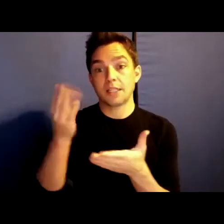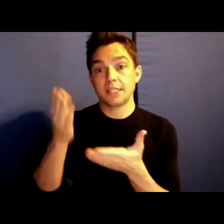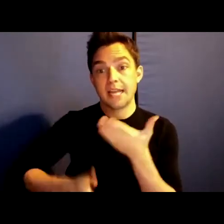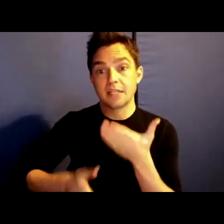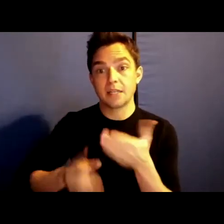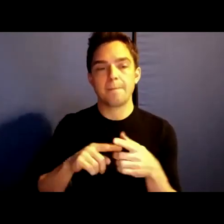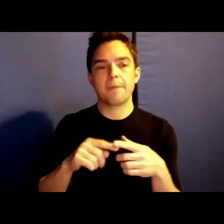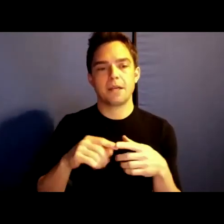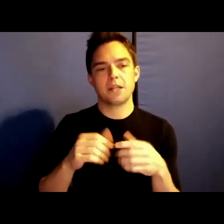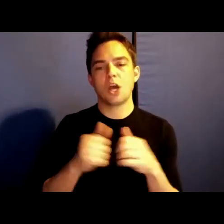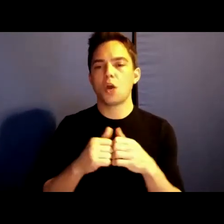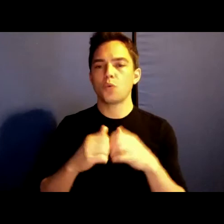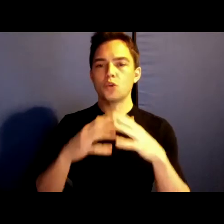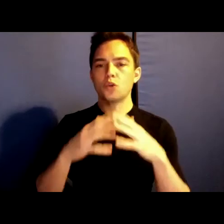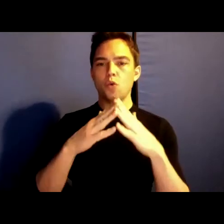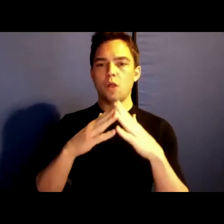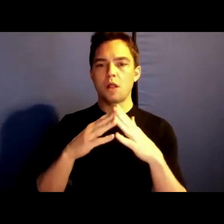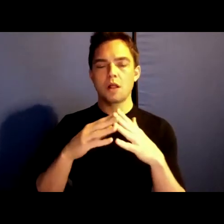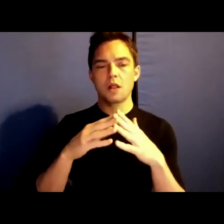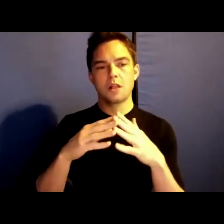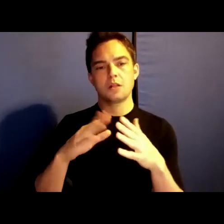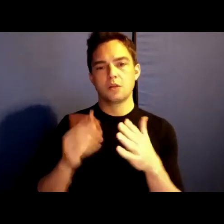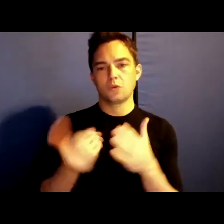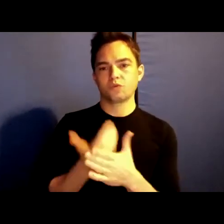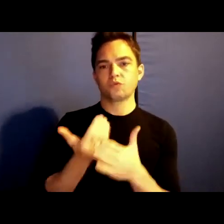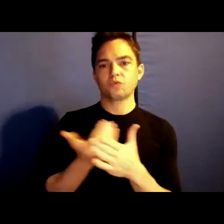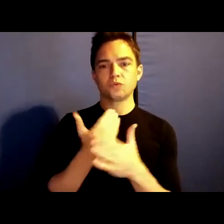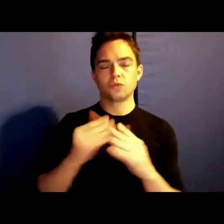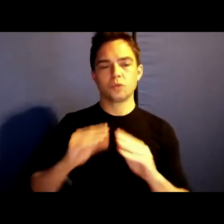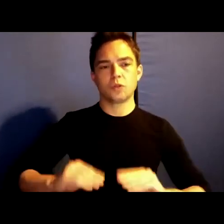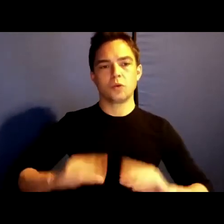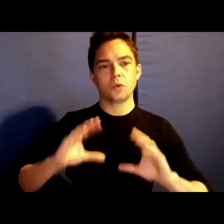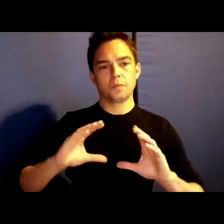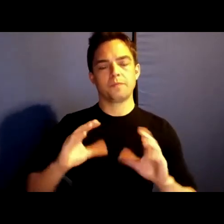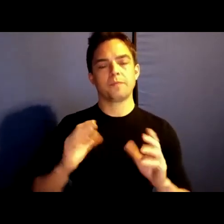renewal. In these early years of your life, I whisper